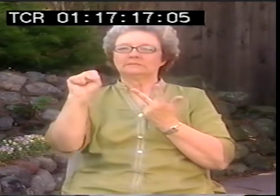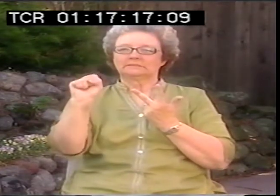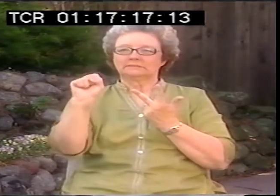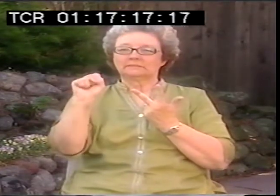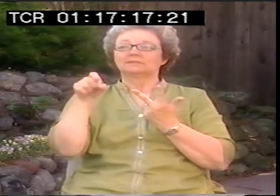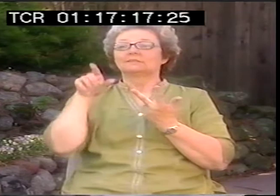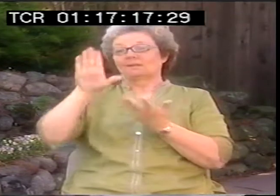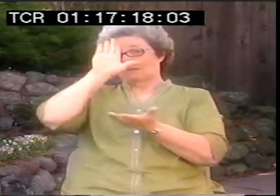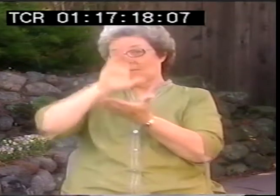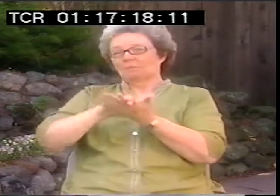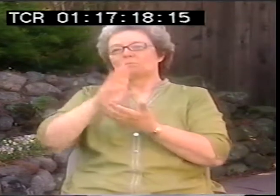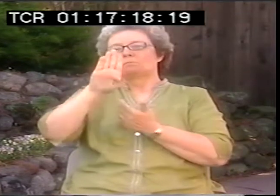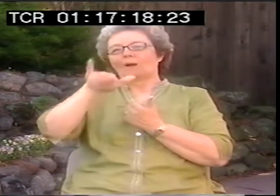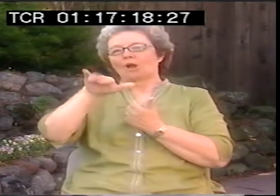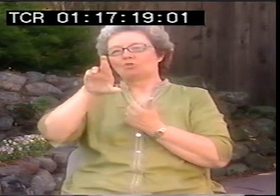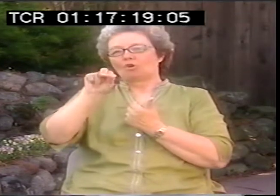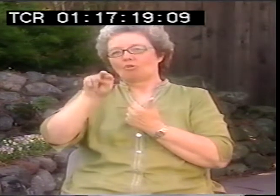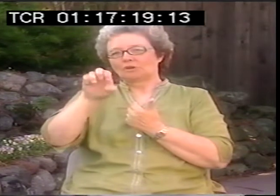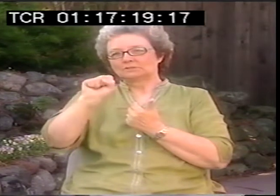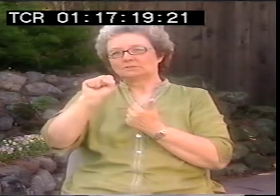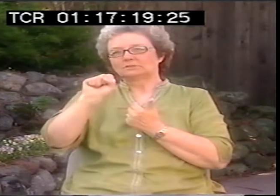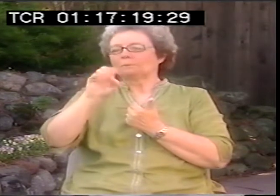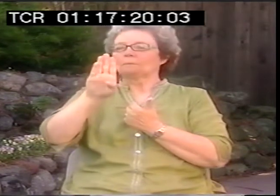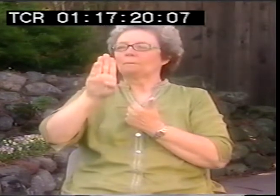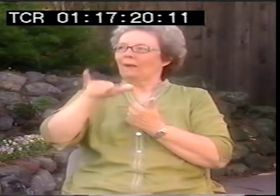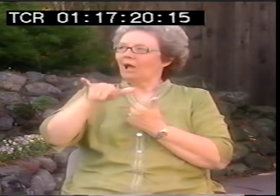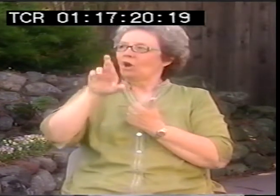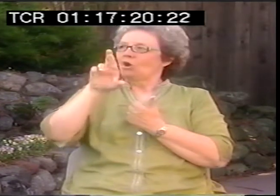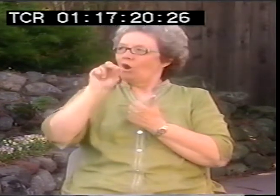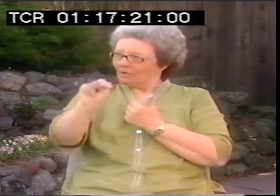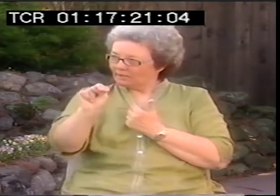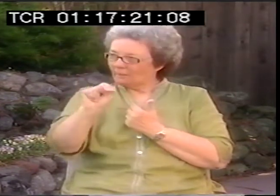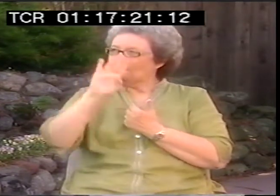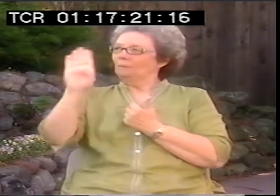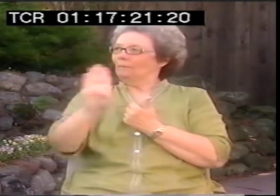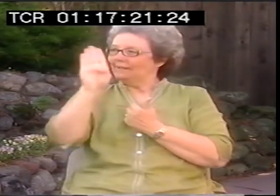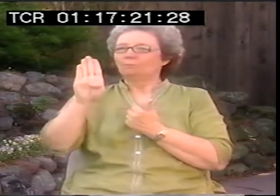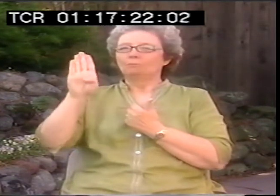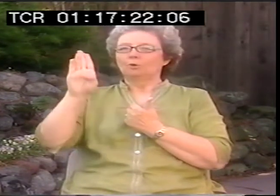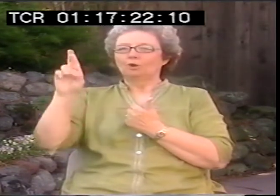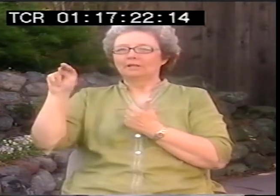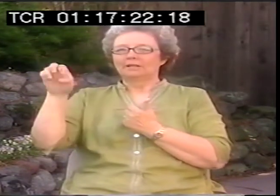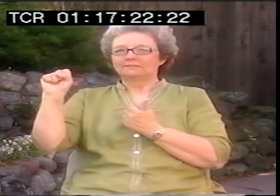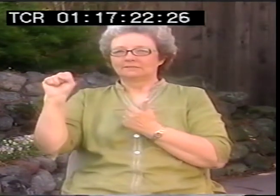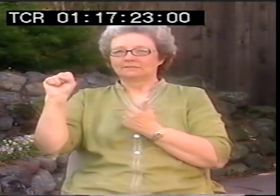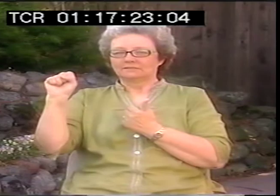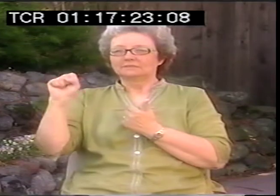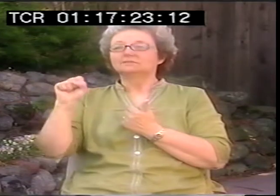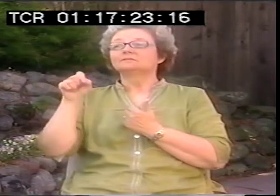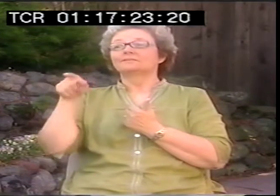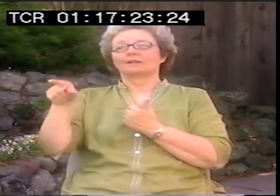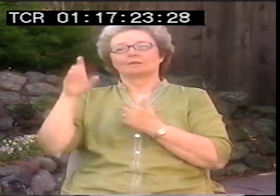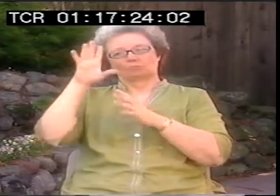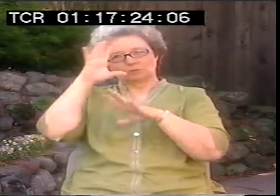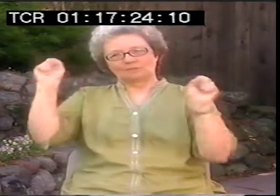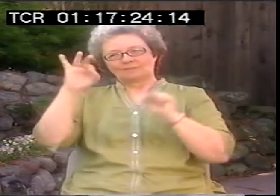A woman named Carolyn Burns also taught there and her husband,